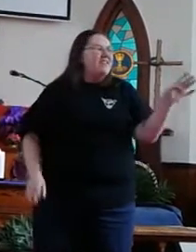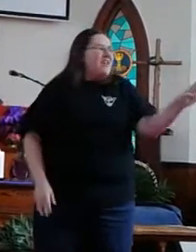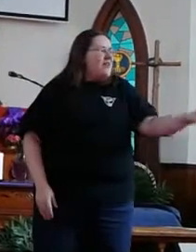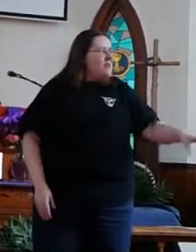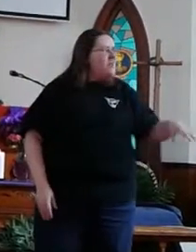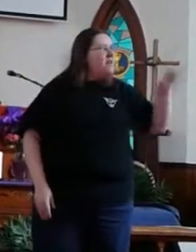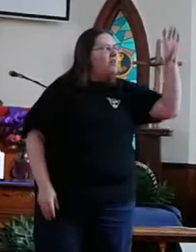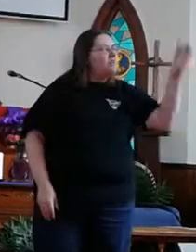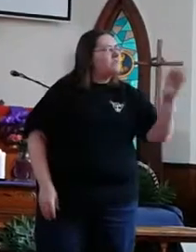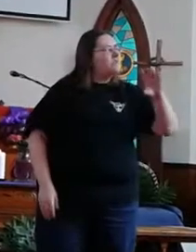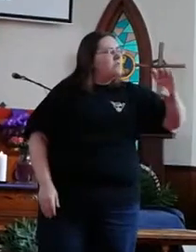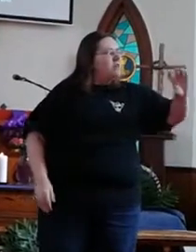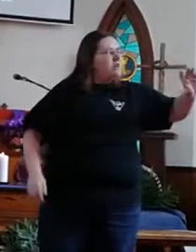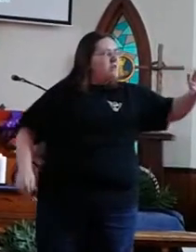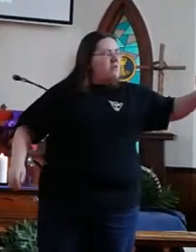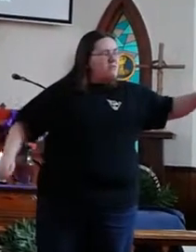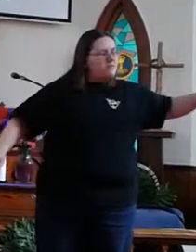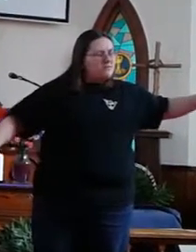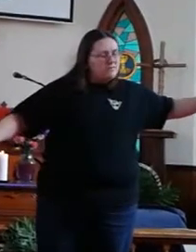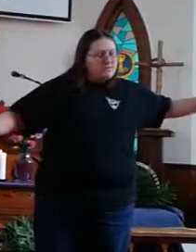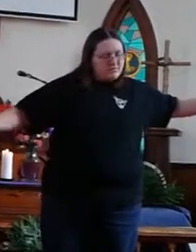Terrible cross